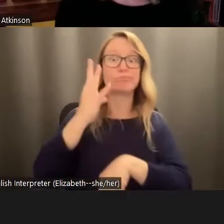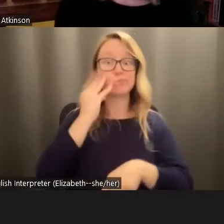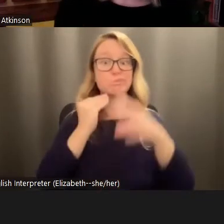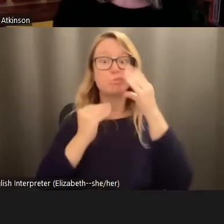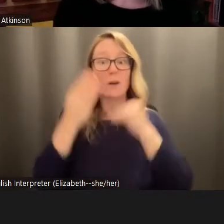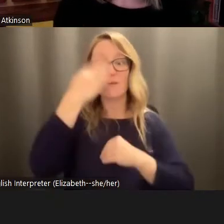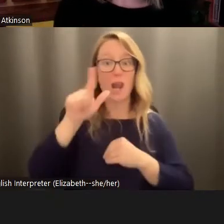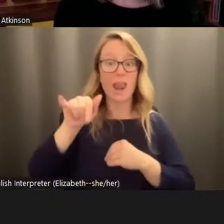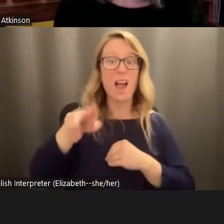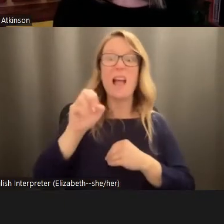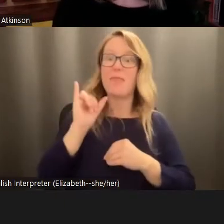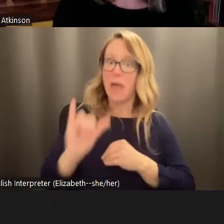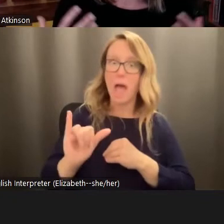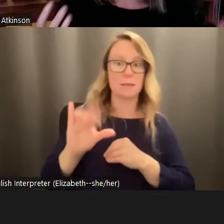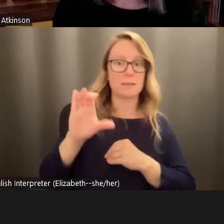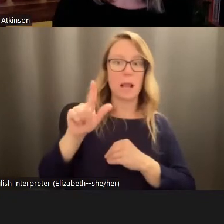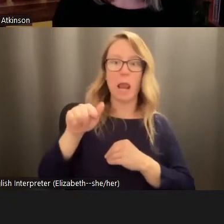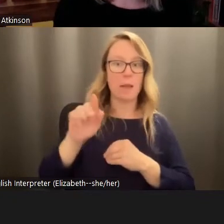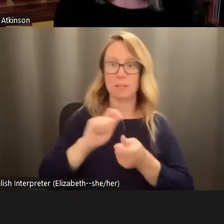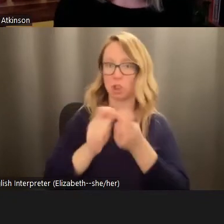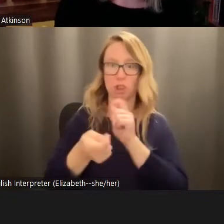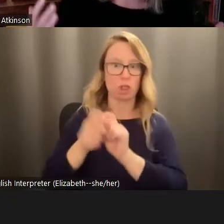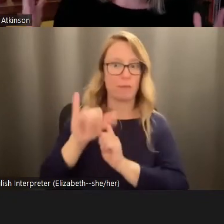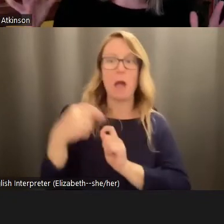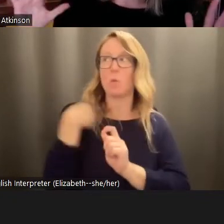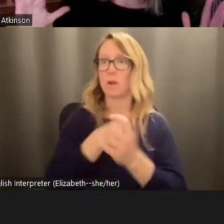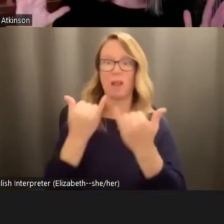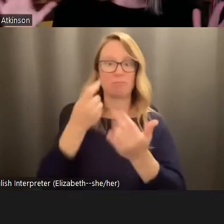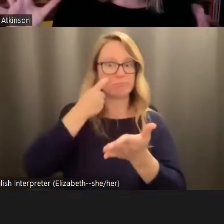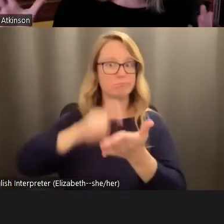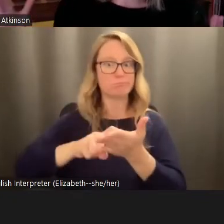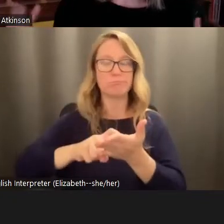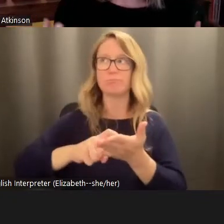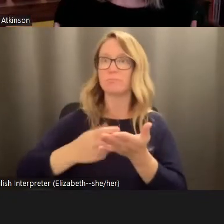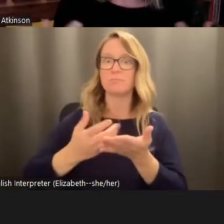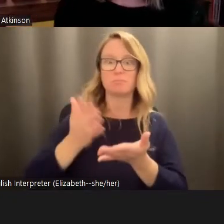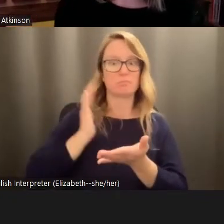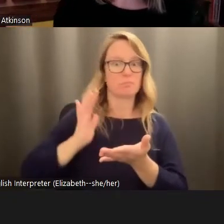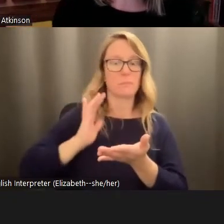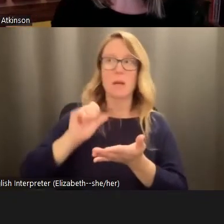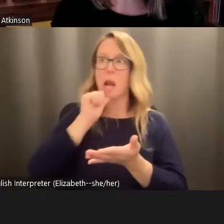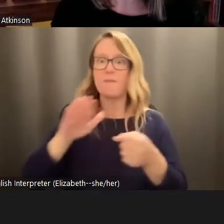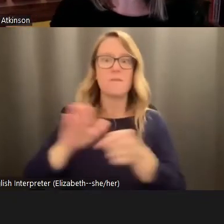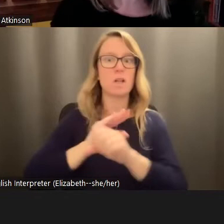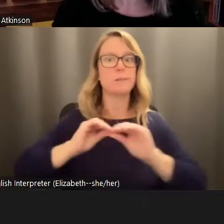of climate change. I think we are now recognizing what you know, wasn't fully articulated. I think in the early years of